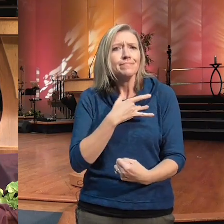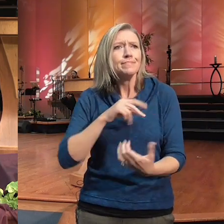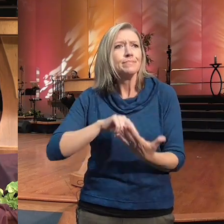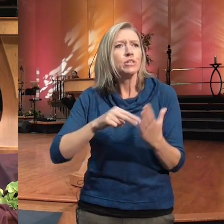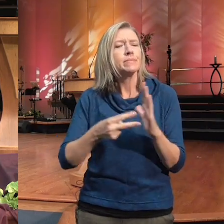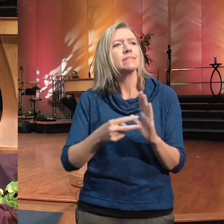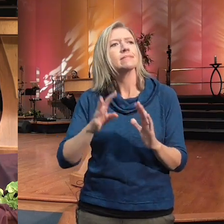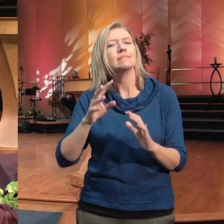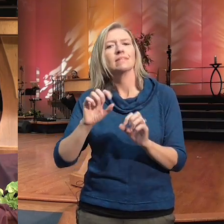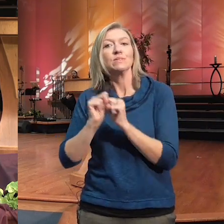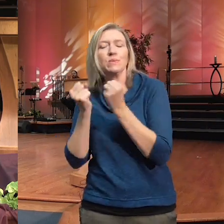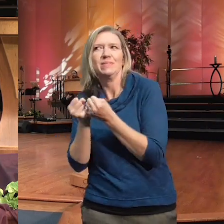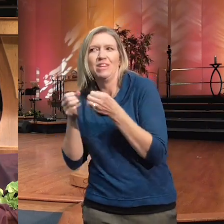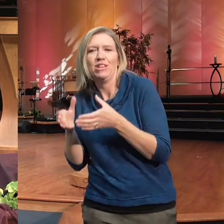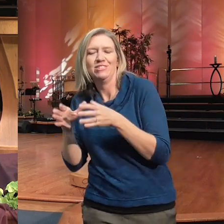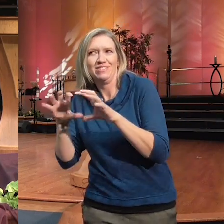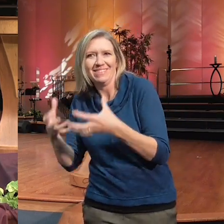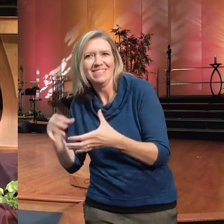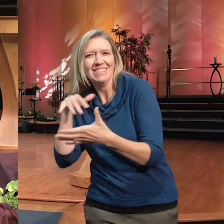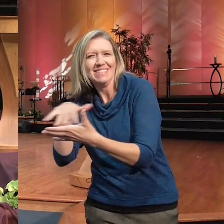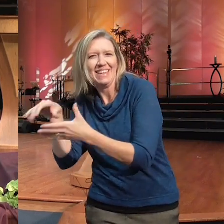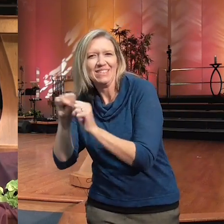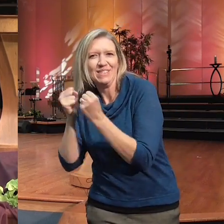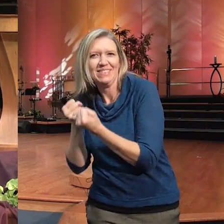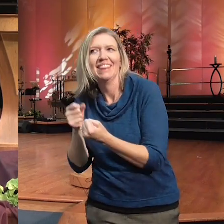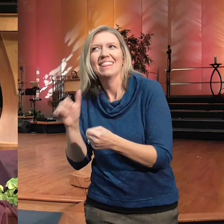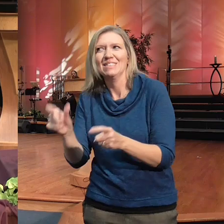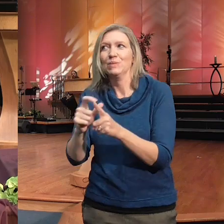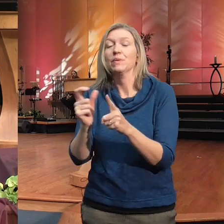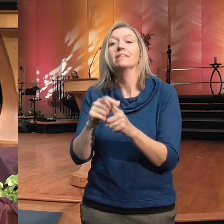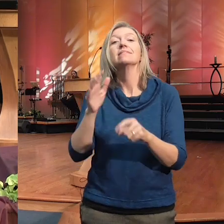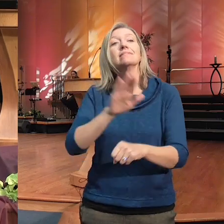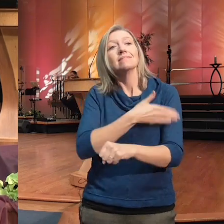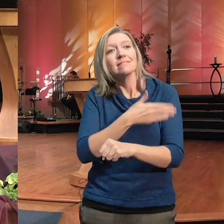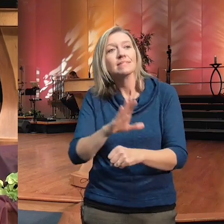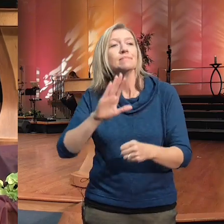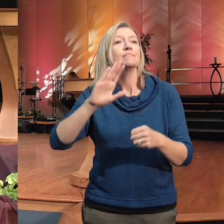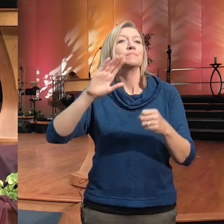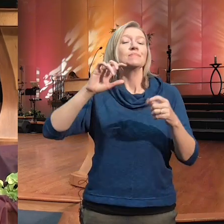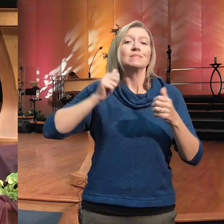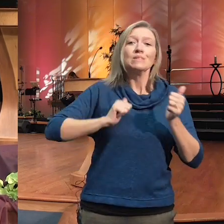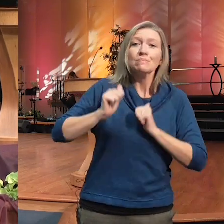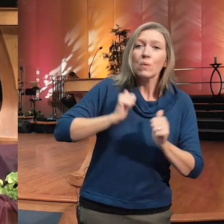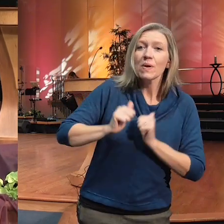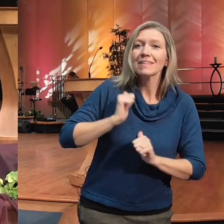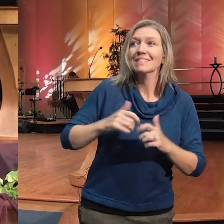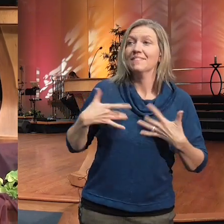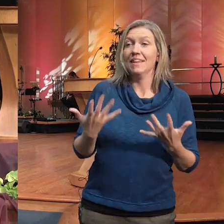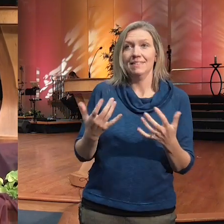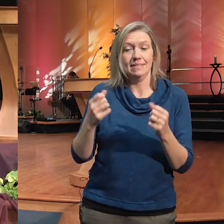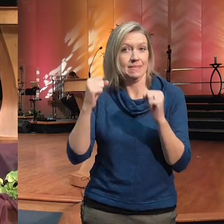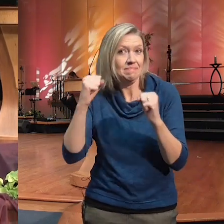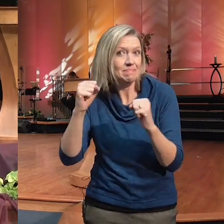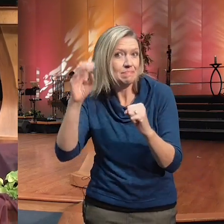that's the word uh he talked about music and sports events go Broncos and things like that